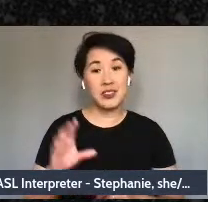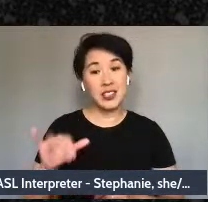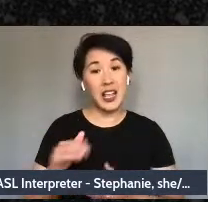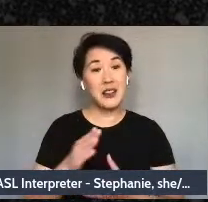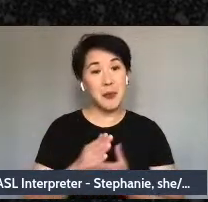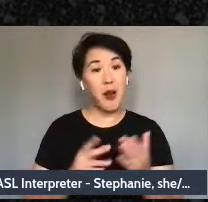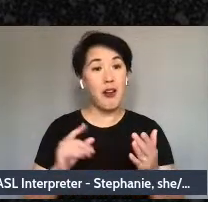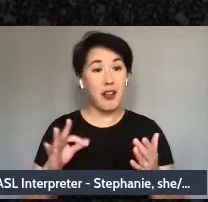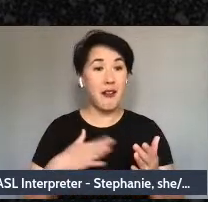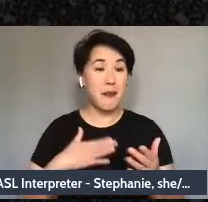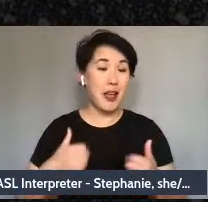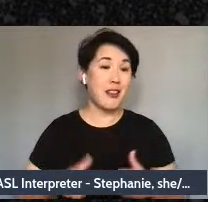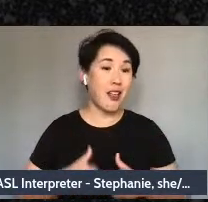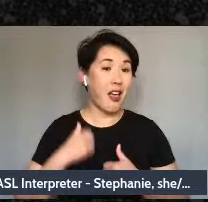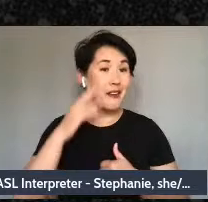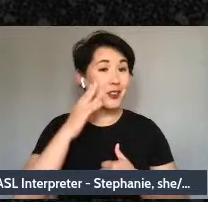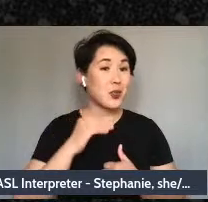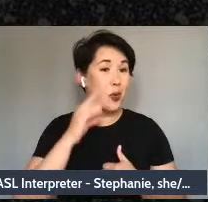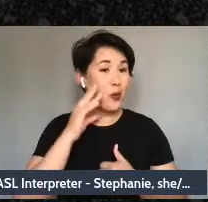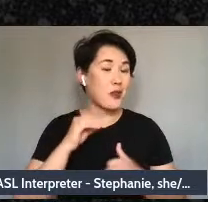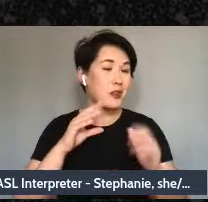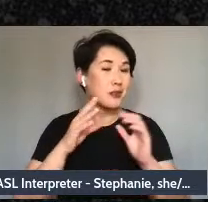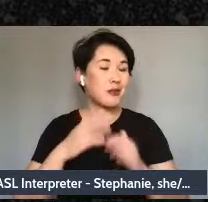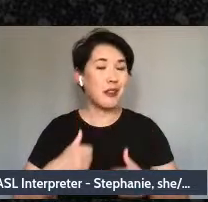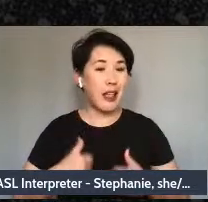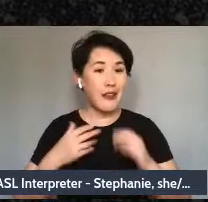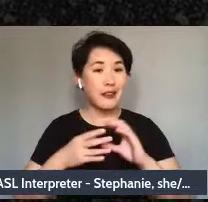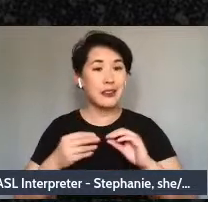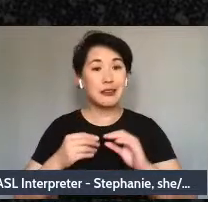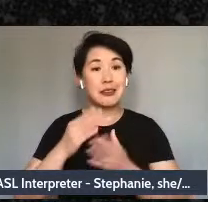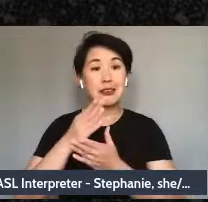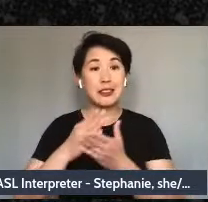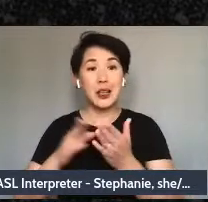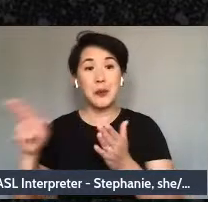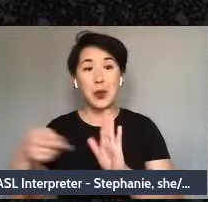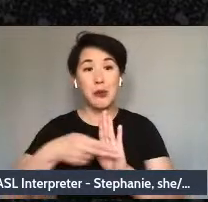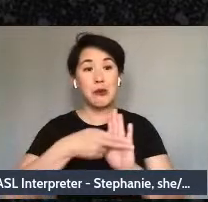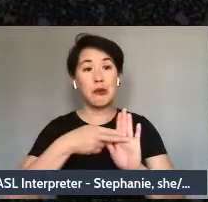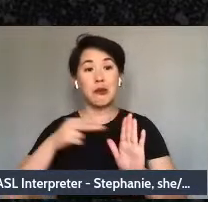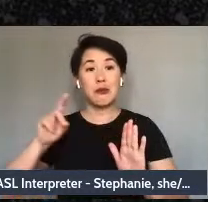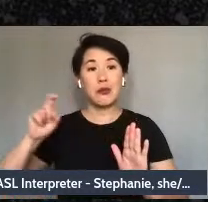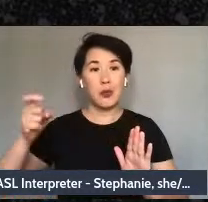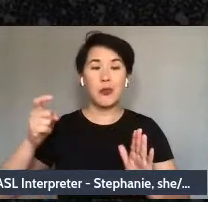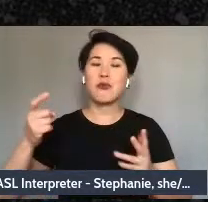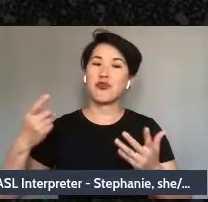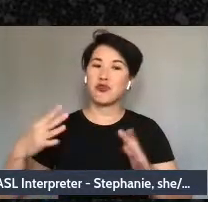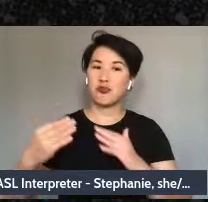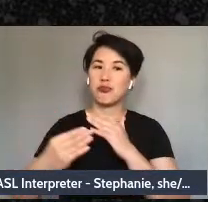that some of those experiences of diagnosis have had an effect on how my life has gone.